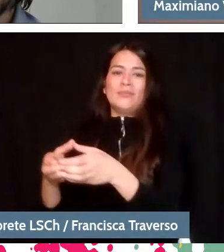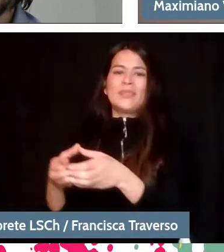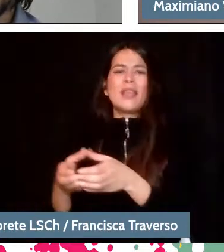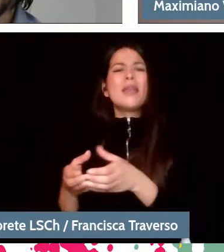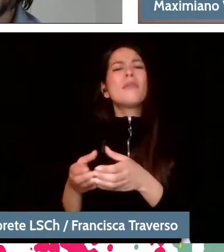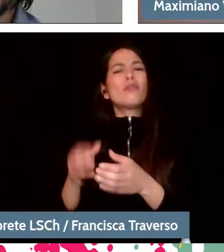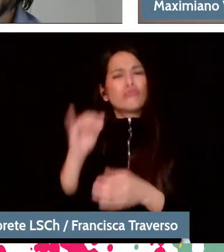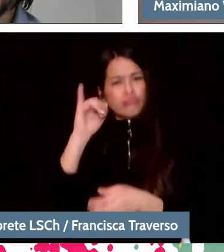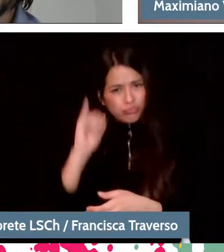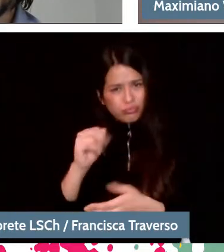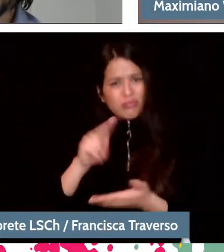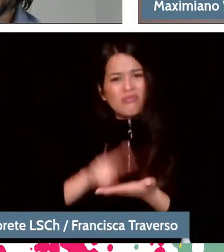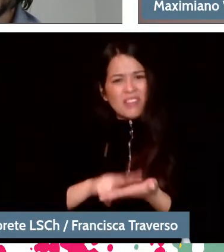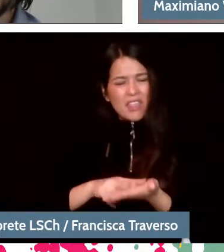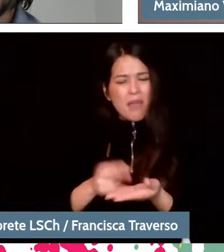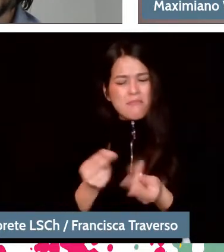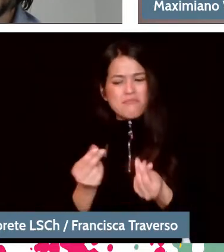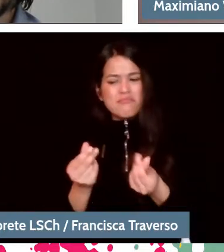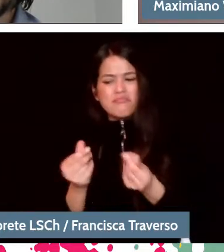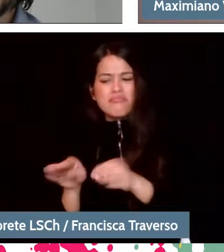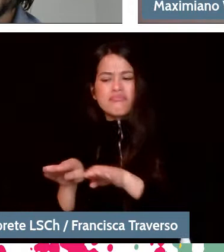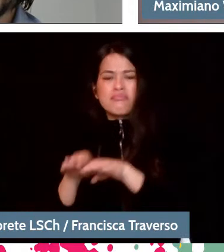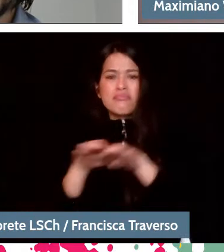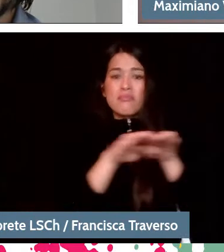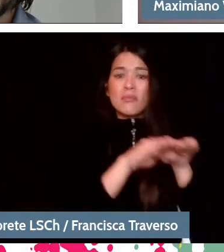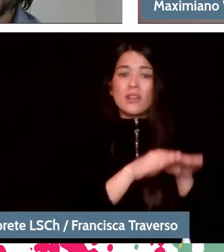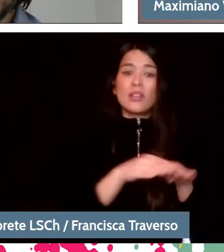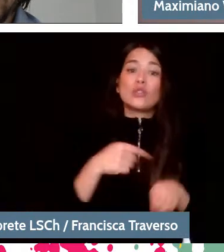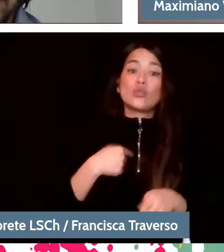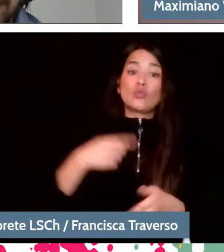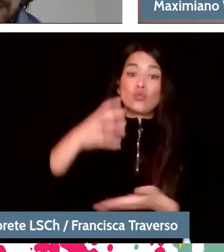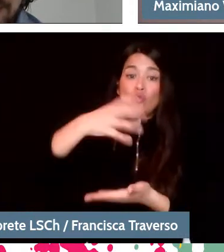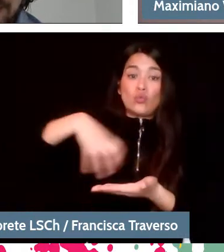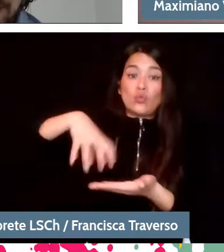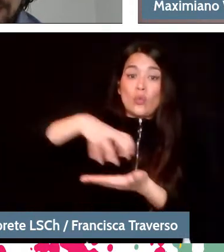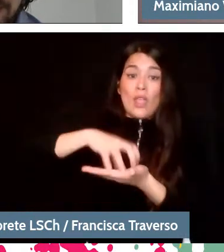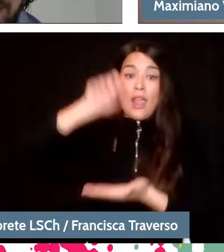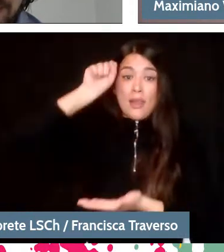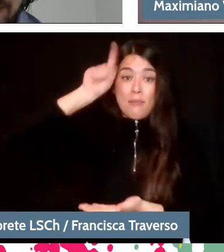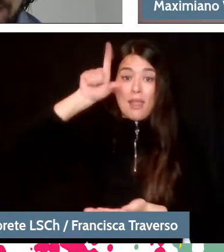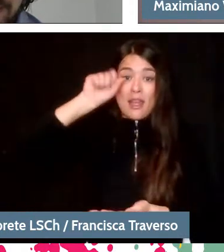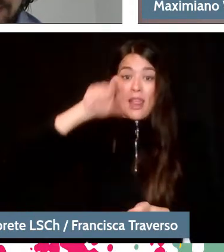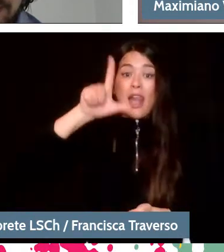I brought up the Leipzig orchestra because the first time I heard it was at Carnegie Hall